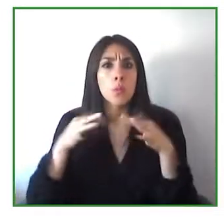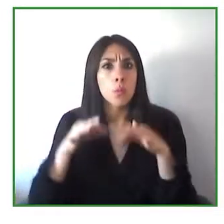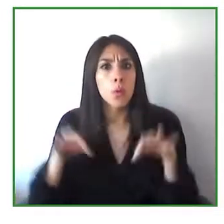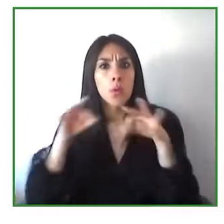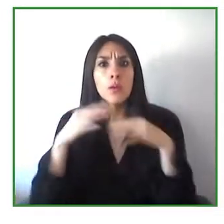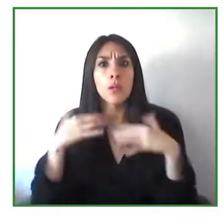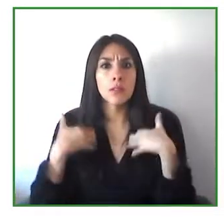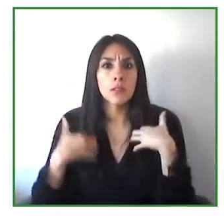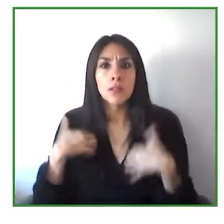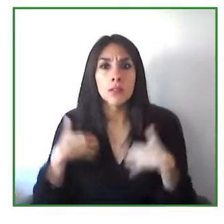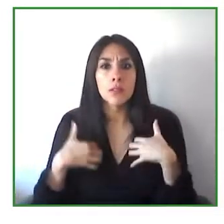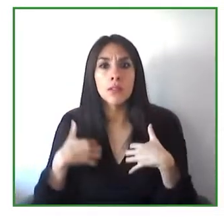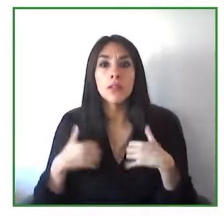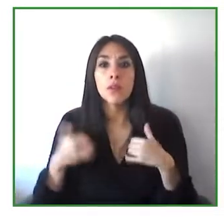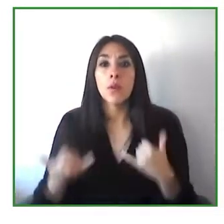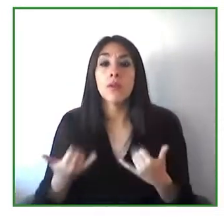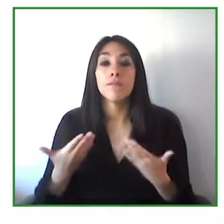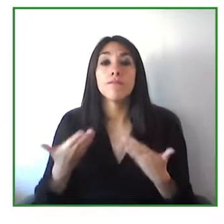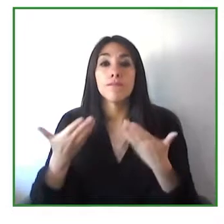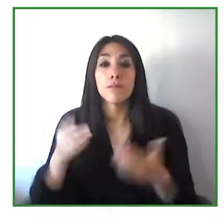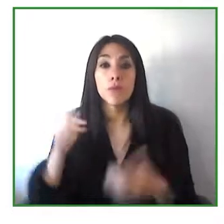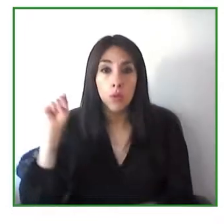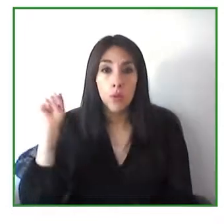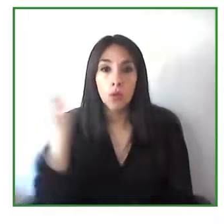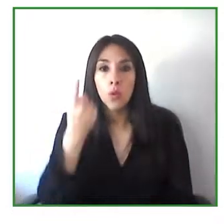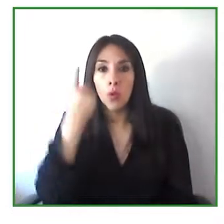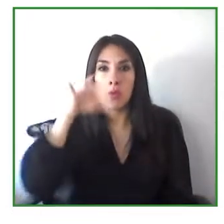Now I would like to introduce you to a dear friend